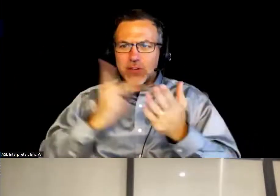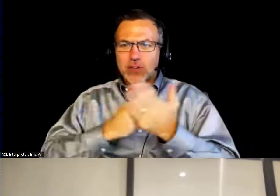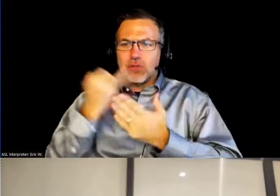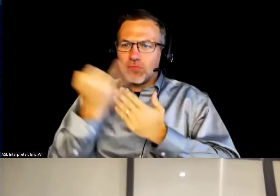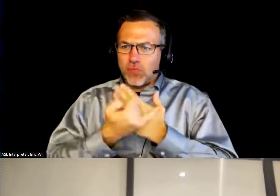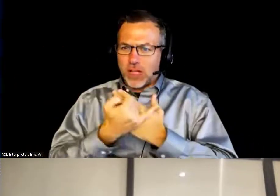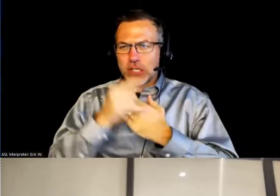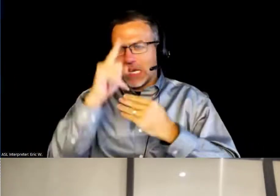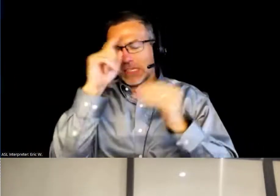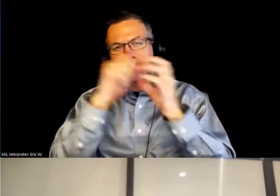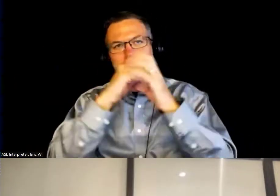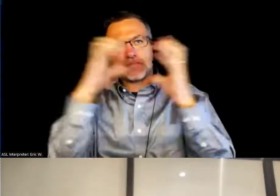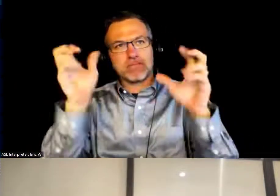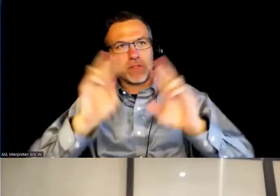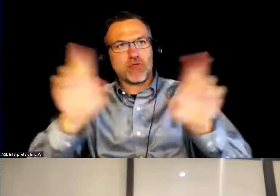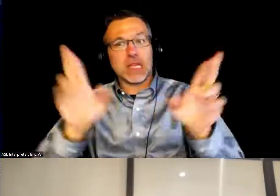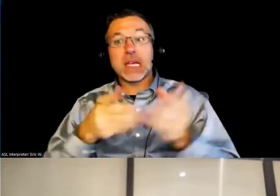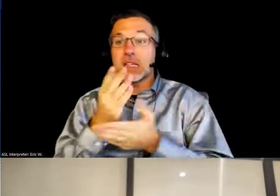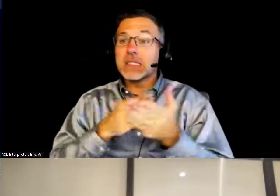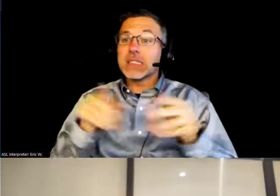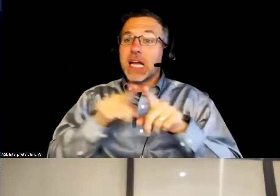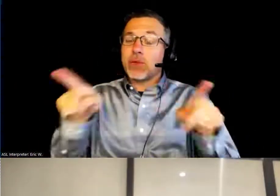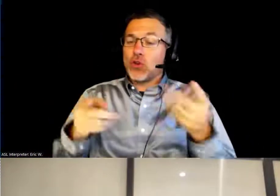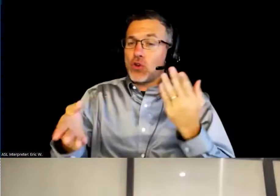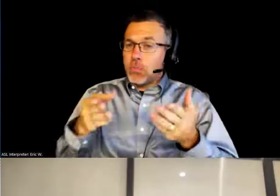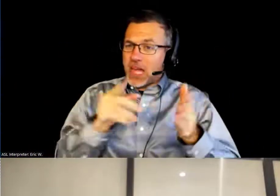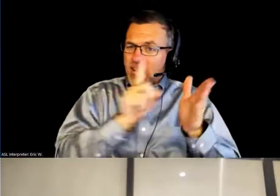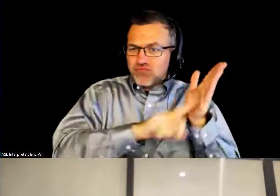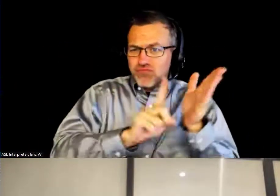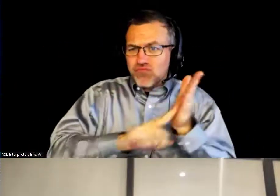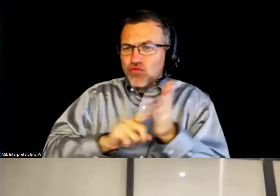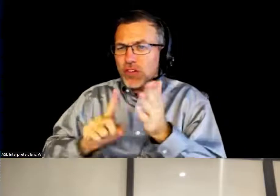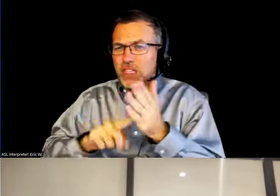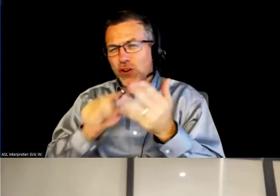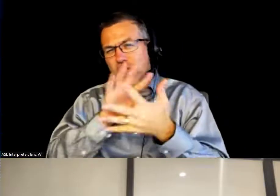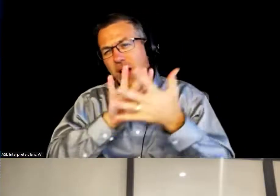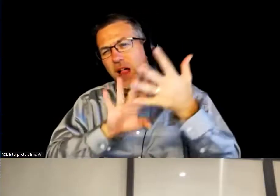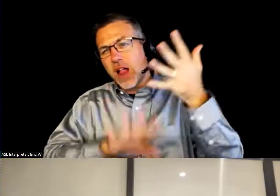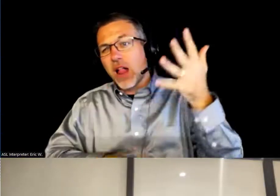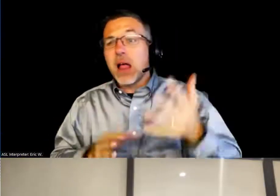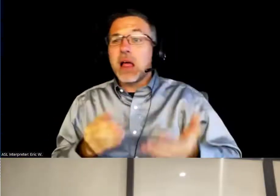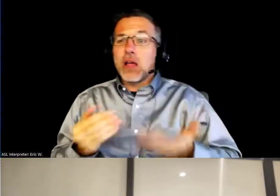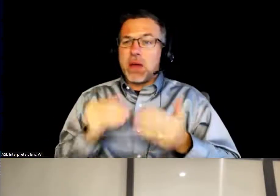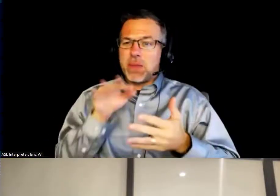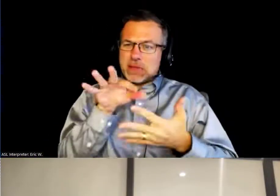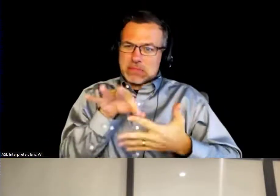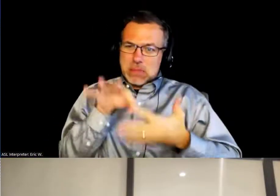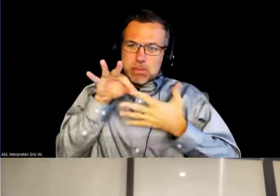So some of you might conduct research on lots of different things, but I might suggest really focusing in